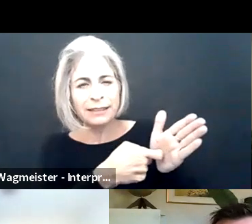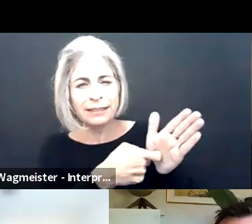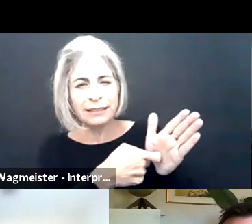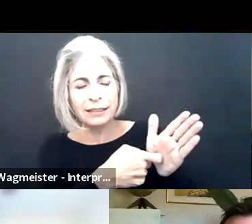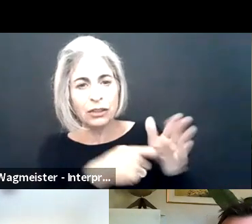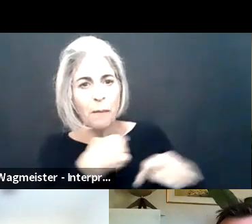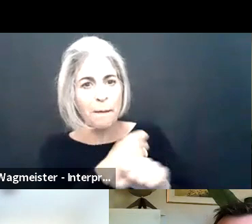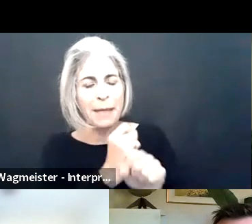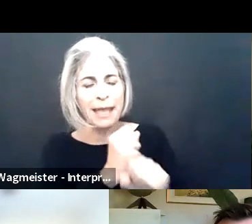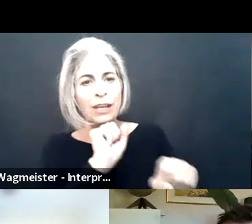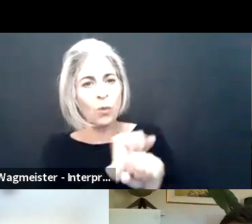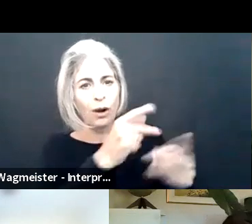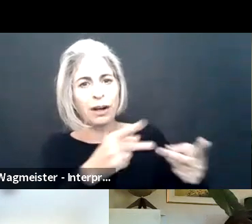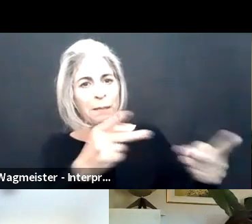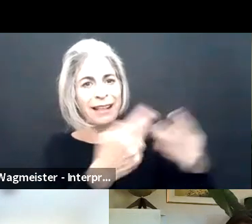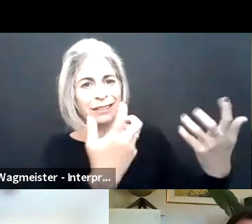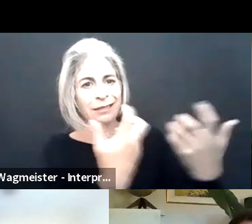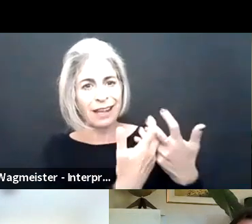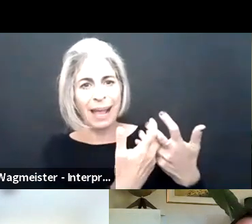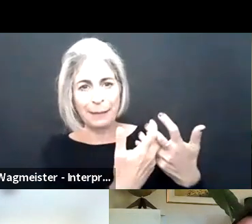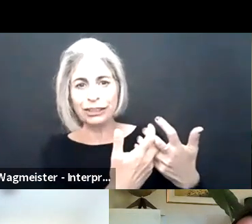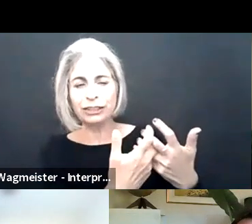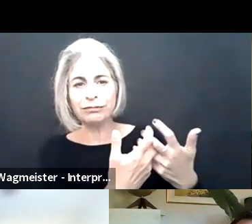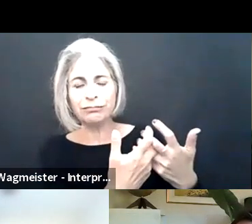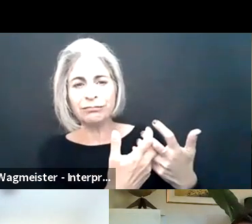self-identification or the sort of requirements of, you know, making